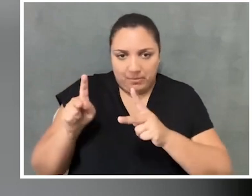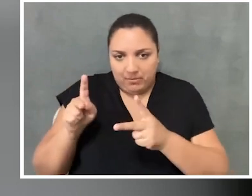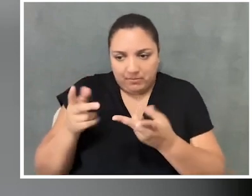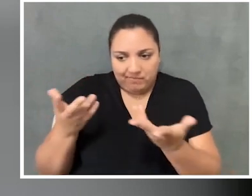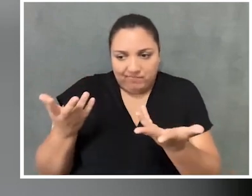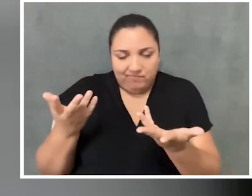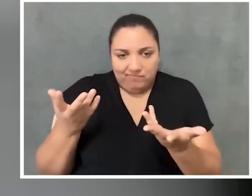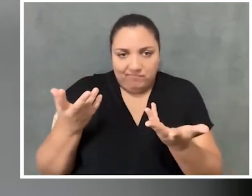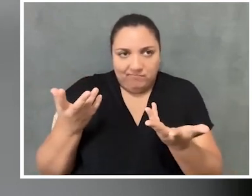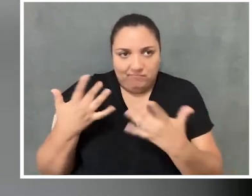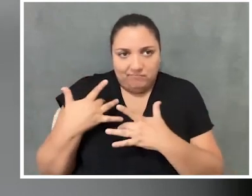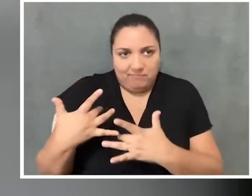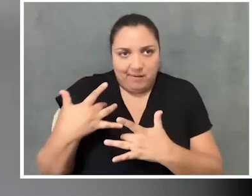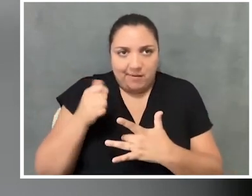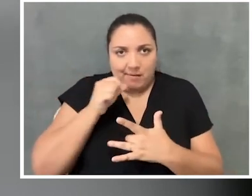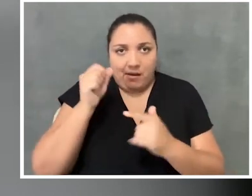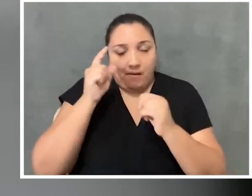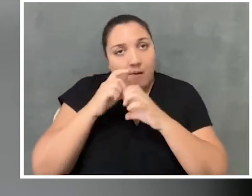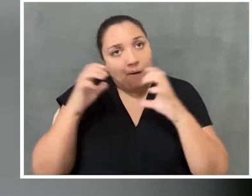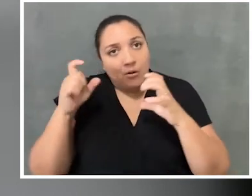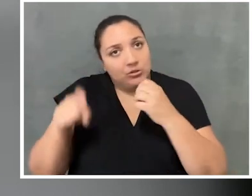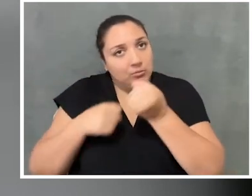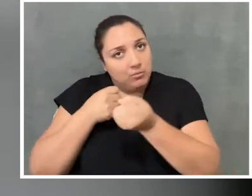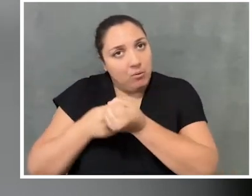in the physical design of our buildings,